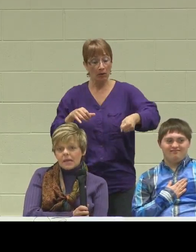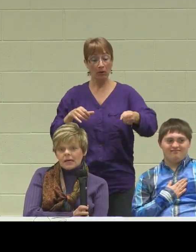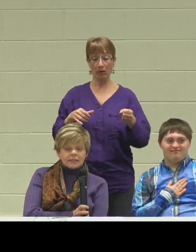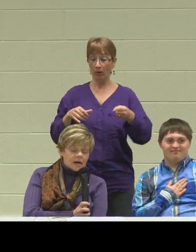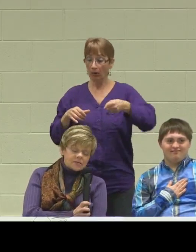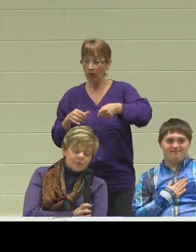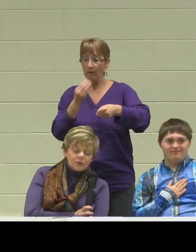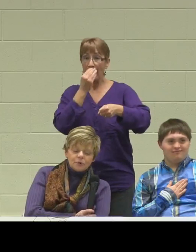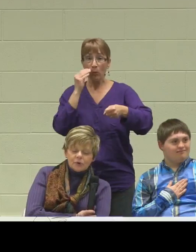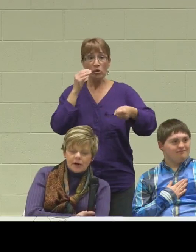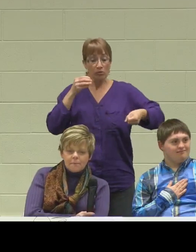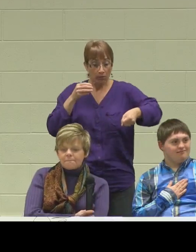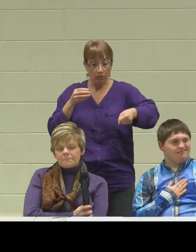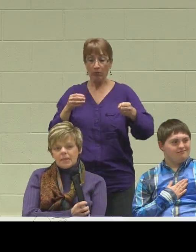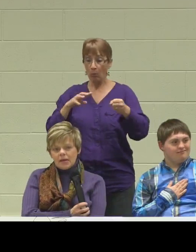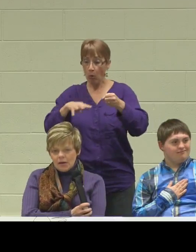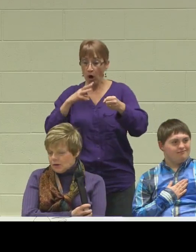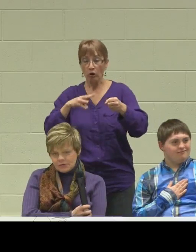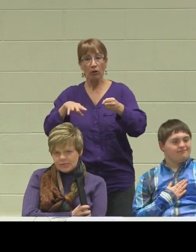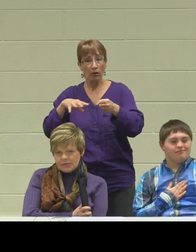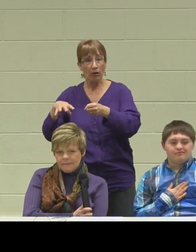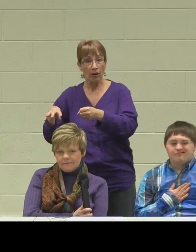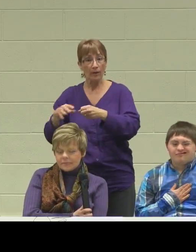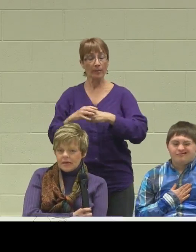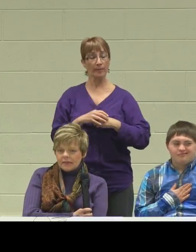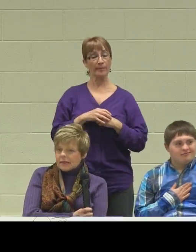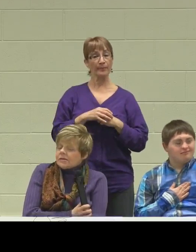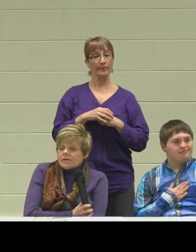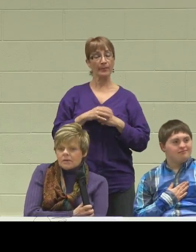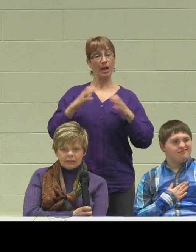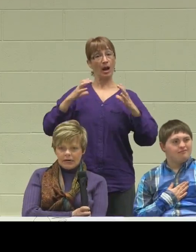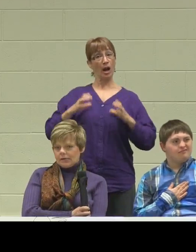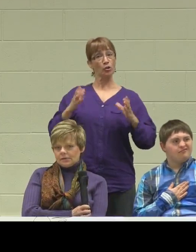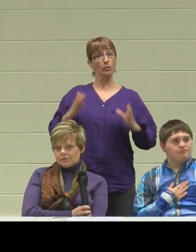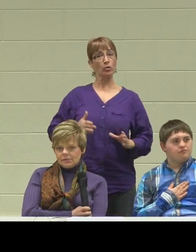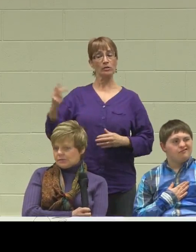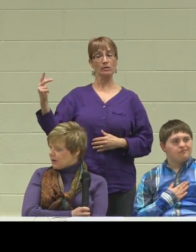As the customers pulled up and noticed him, they did a double-take, to think,